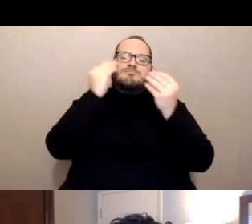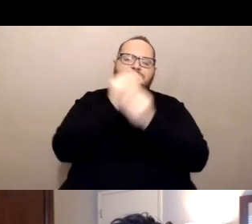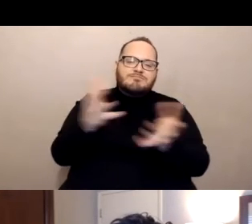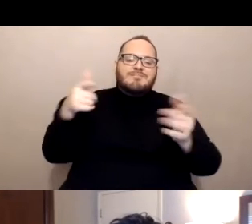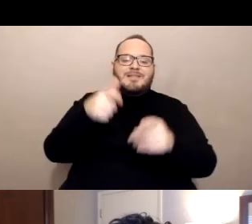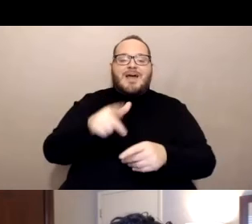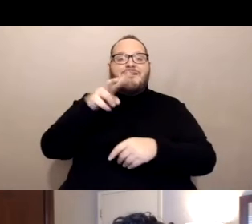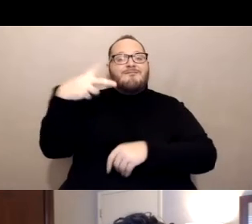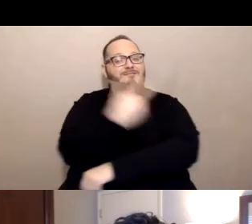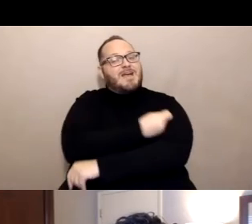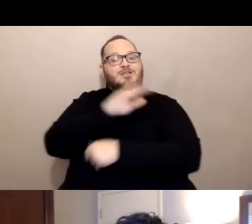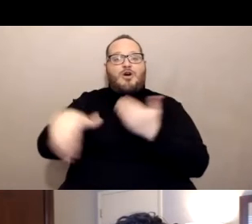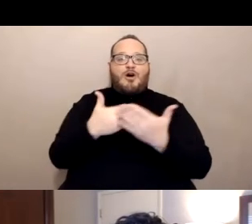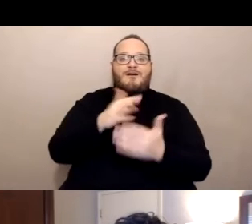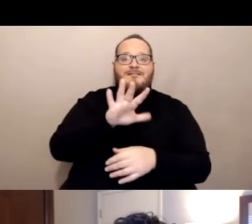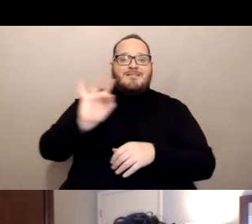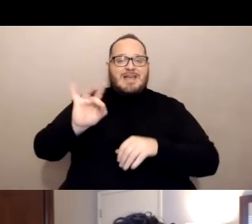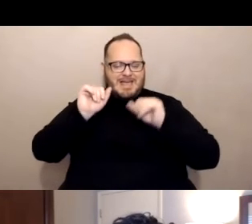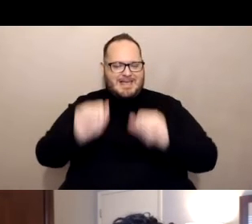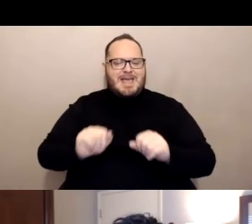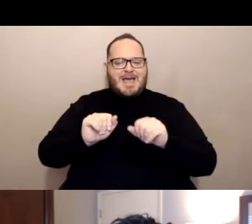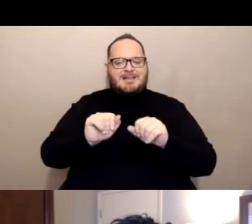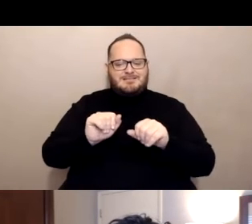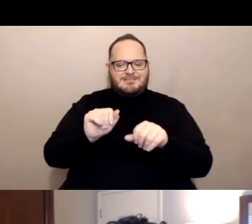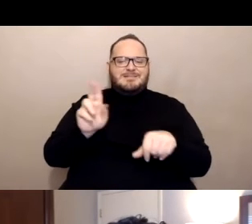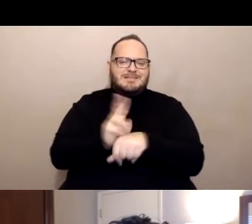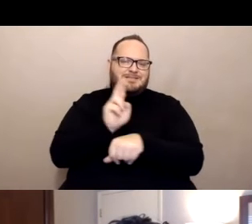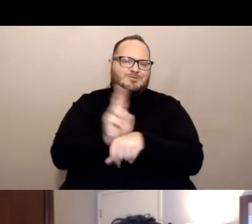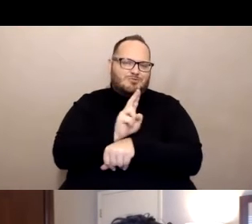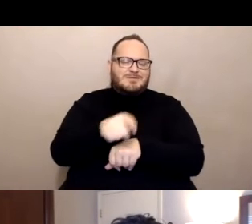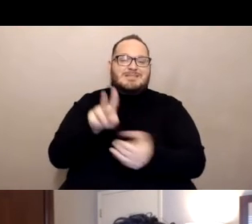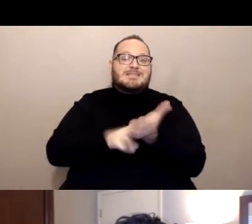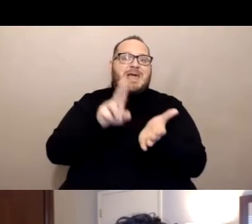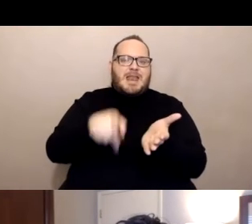using that email address that we have listed there. And remember, if you have questions or you're worried